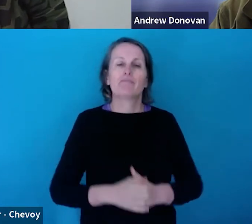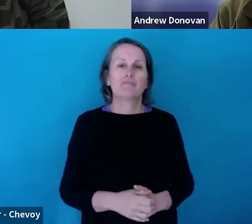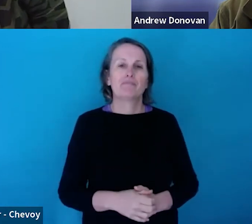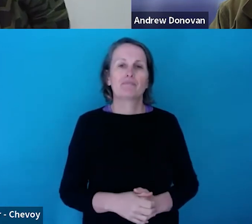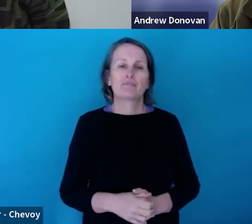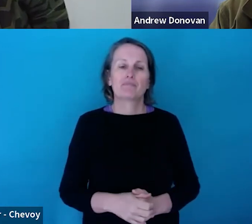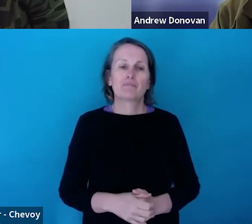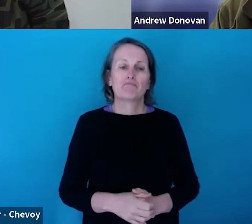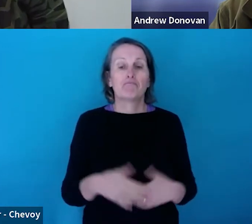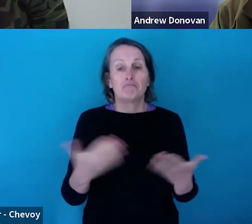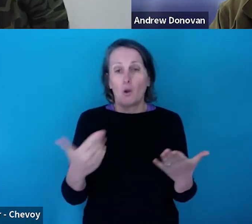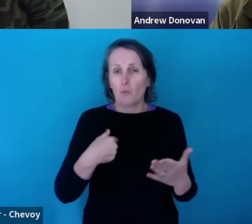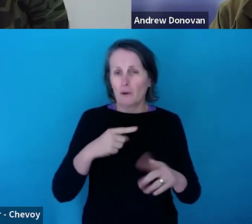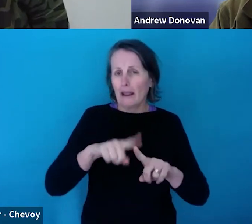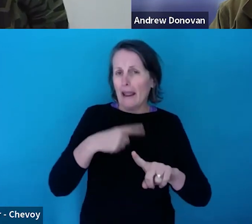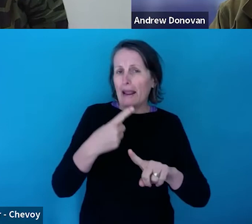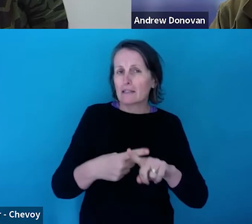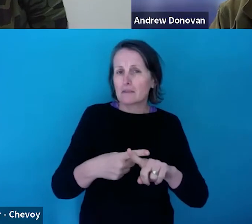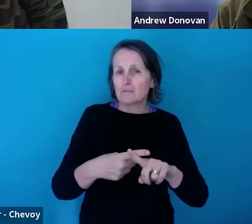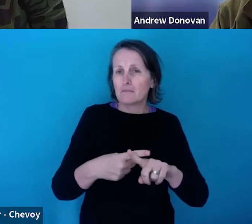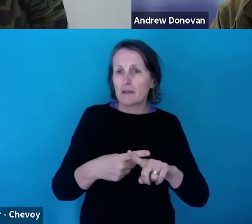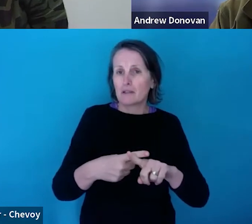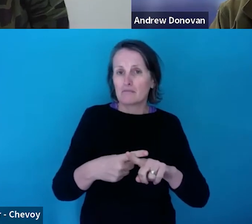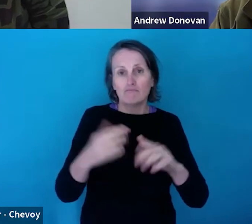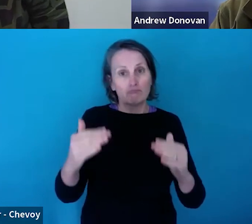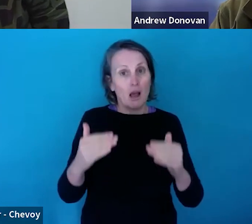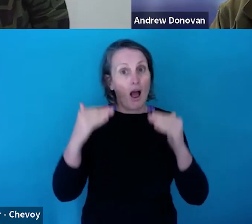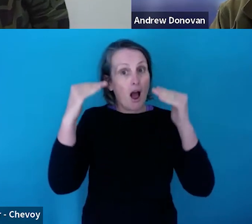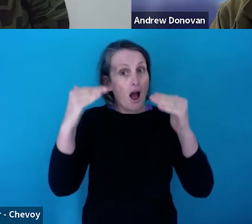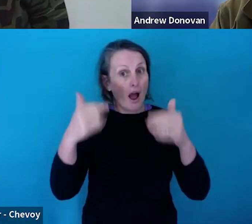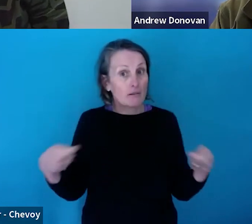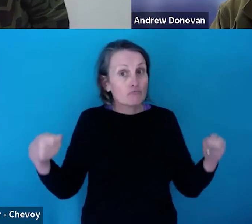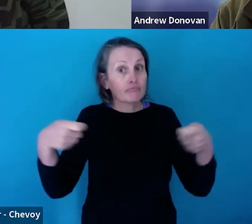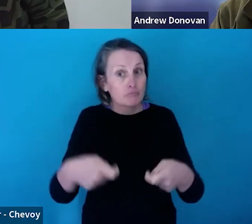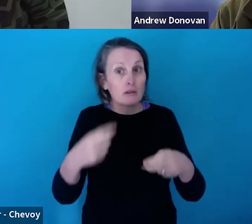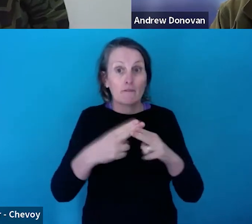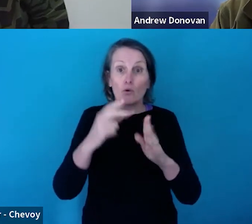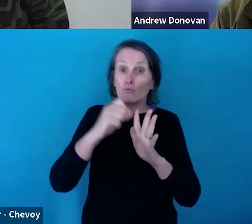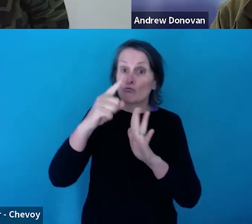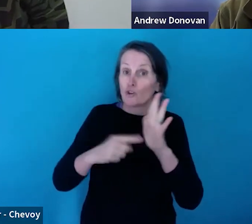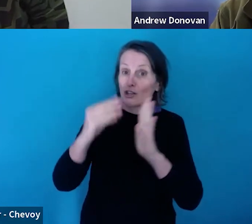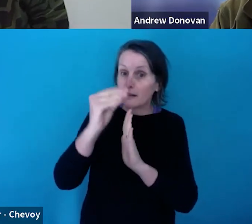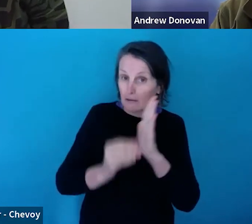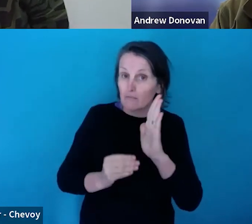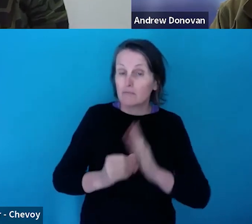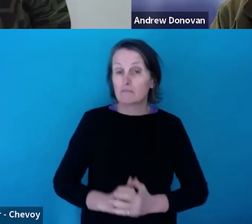We would normally expect to see a fairly high level of cofunding in project applications because that supports the